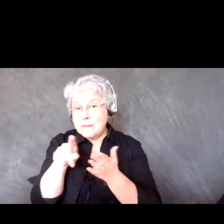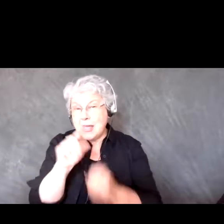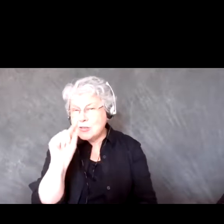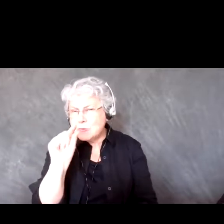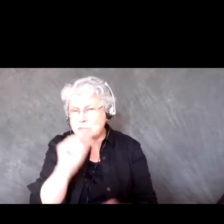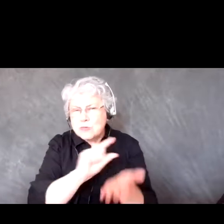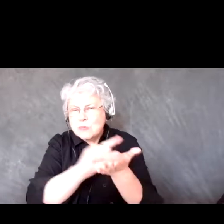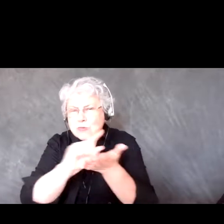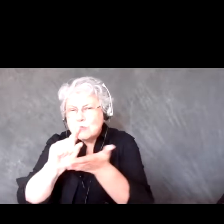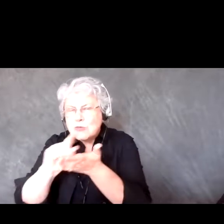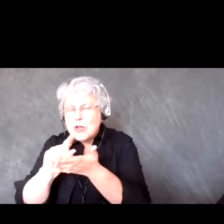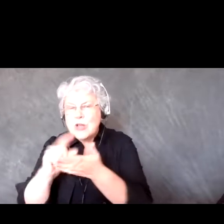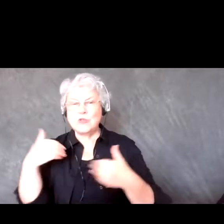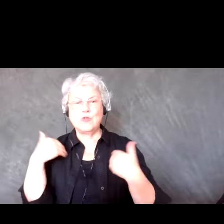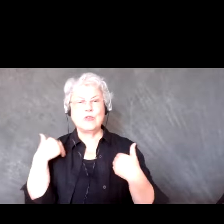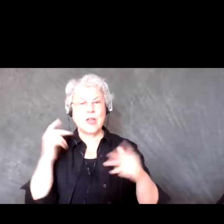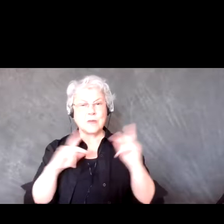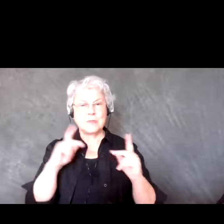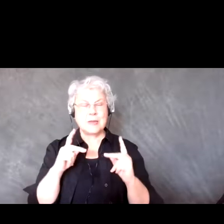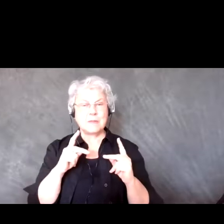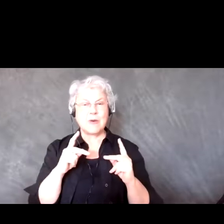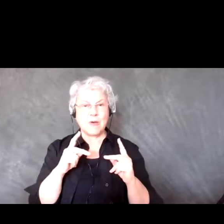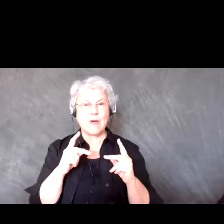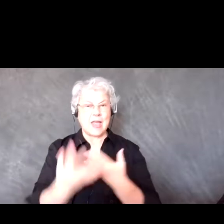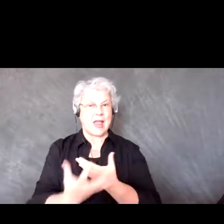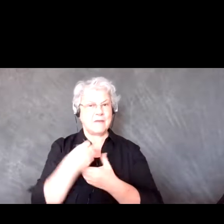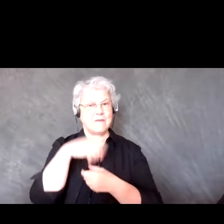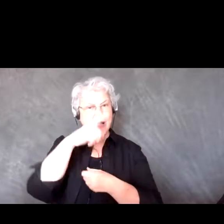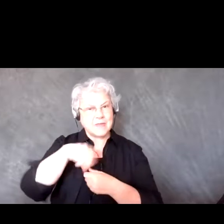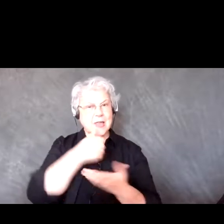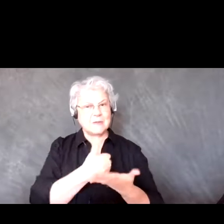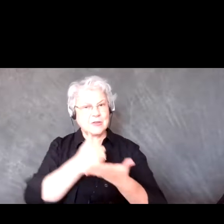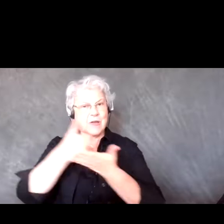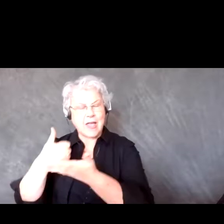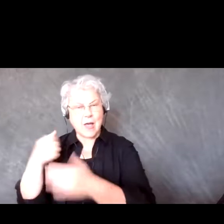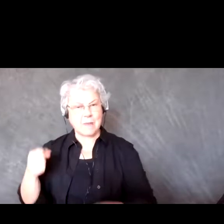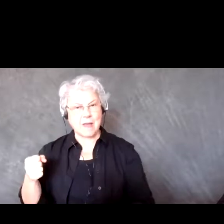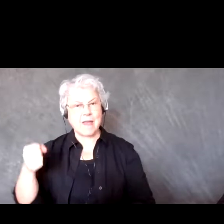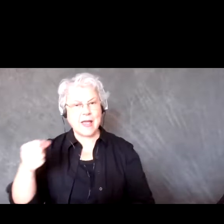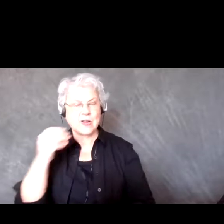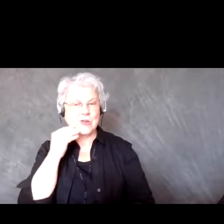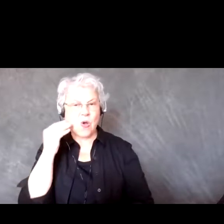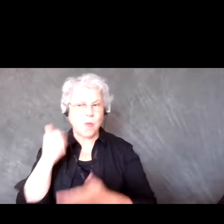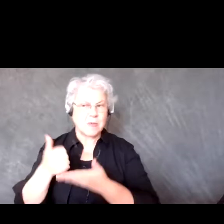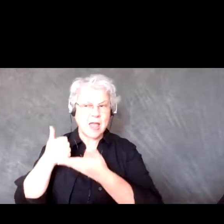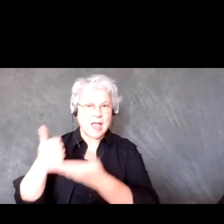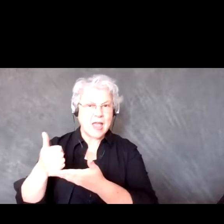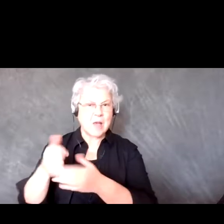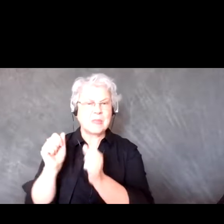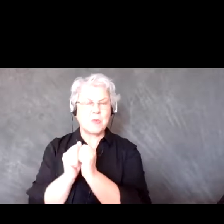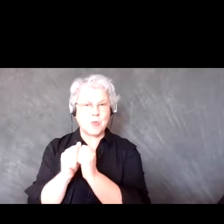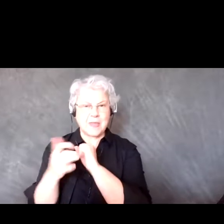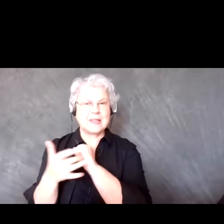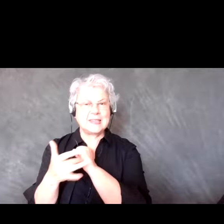to actually have Youth go to elders homes to help them with these technical issues.